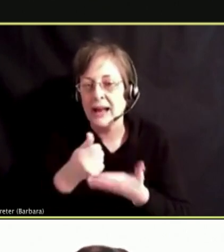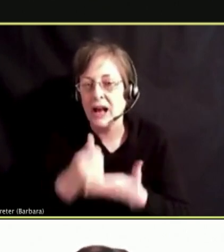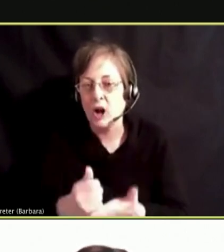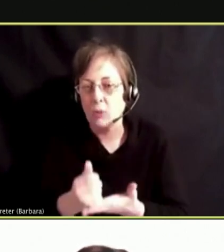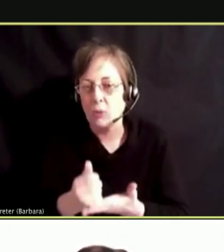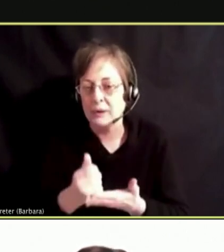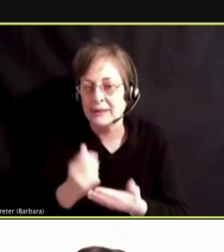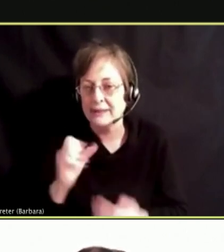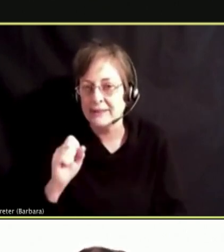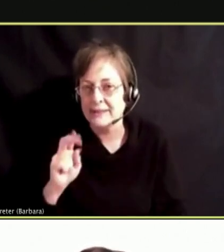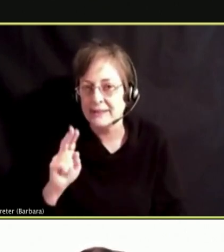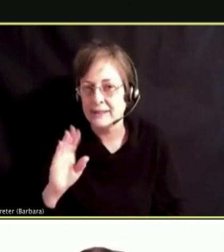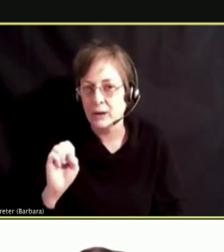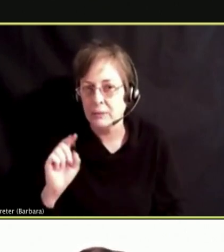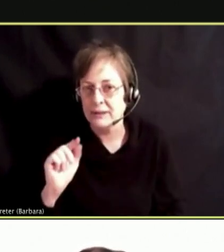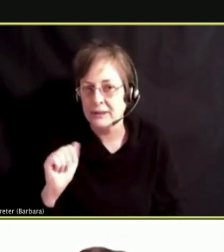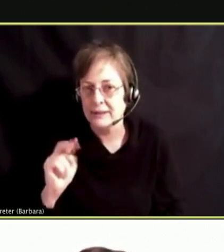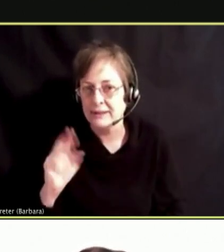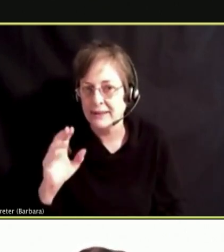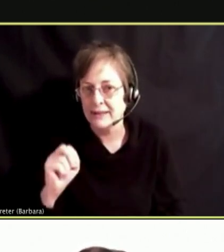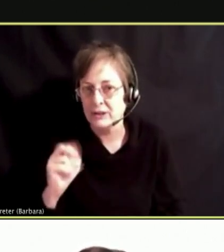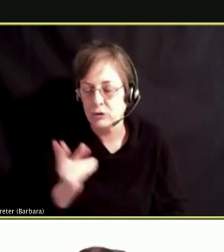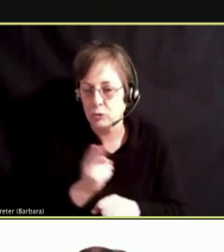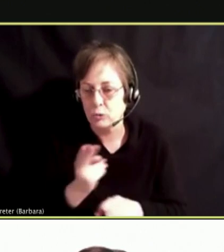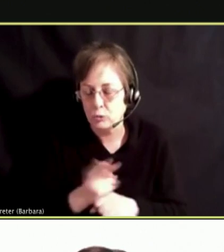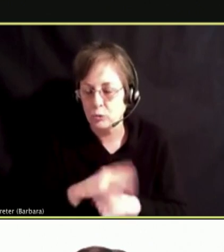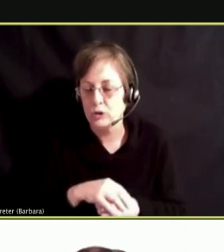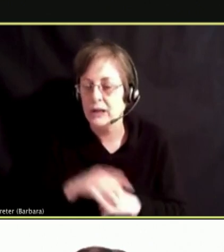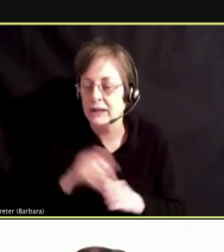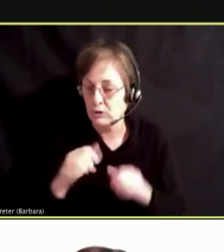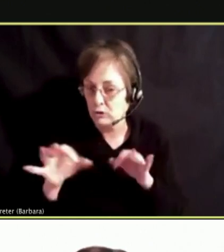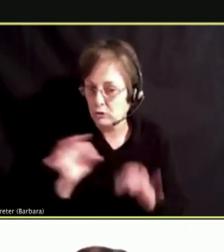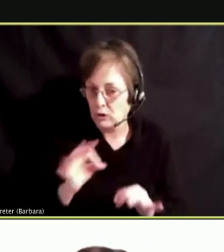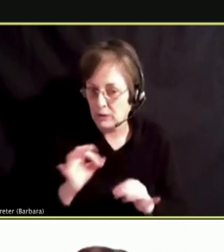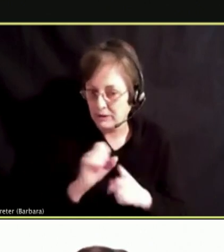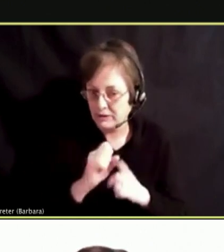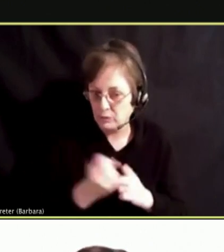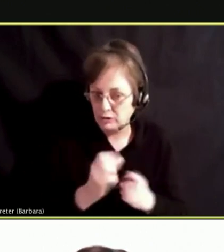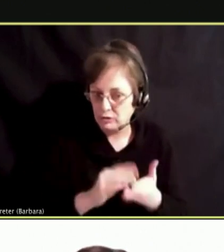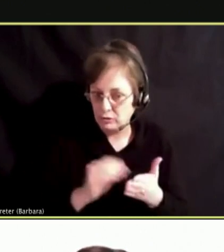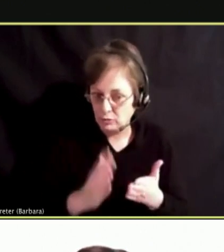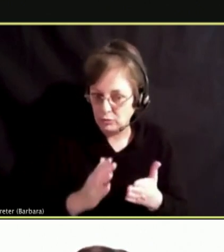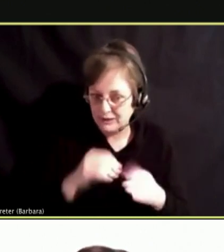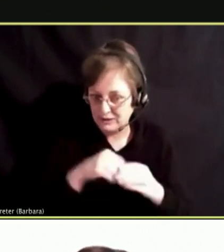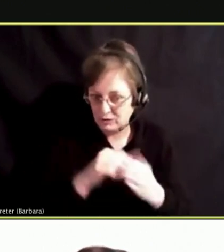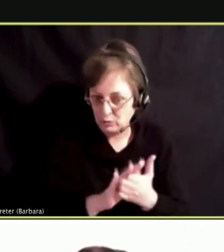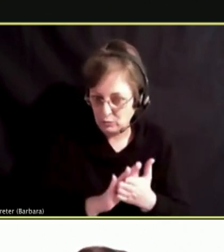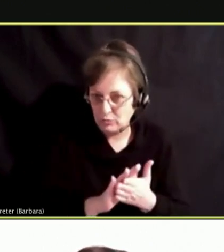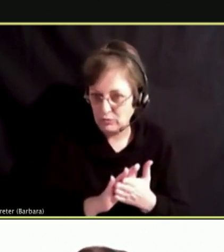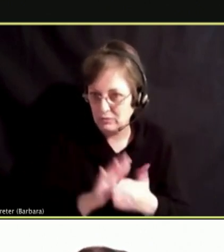CAN YOU DESCRIBE INITIATIVES WHERE STUDENTS CAN GET HELP IN SCHOOLS?